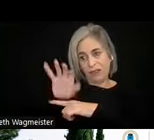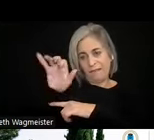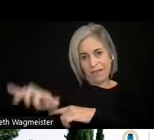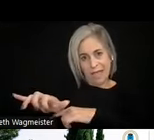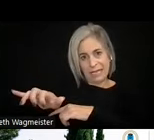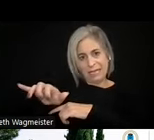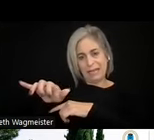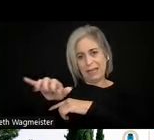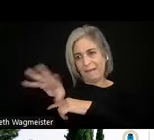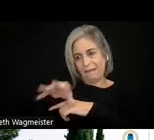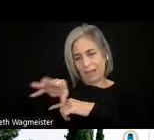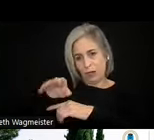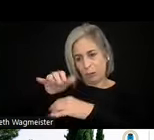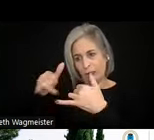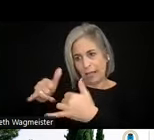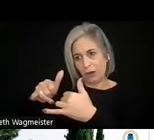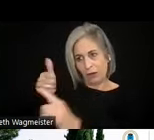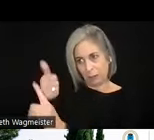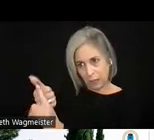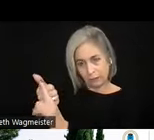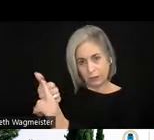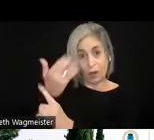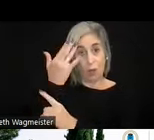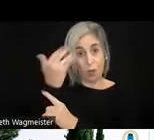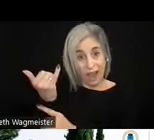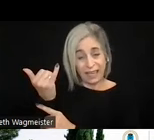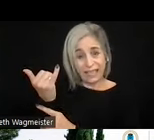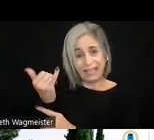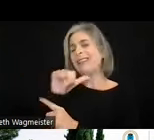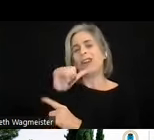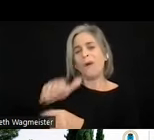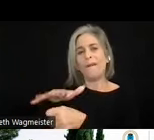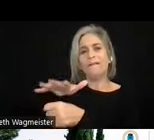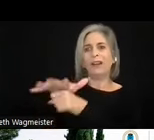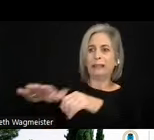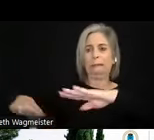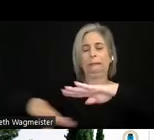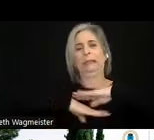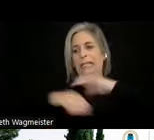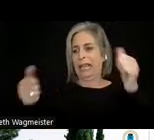audio player of the web browsers, because they don't fully meet everything. Then you're relying